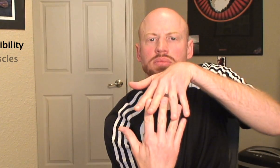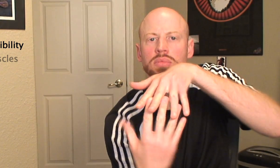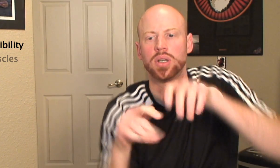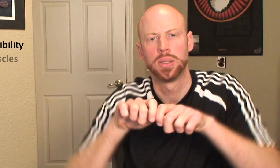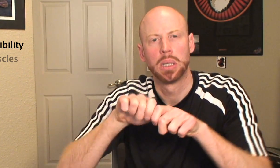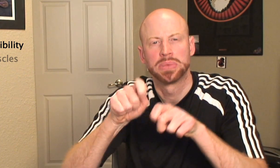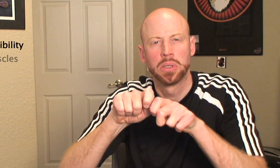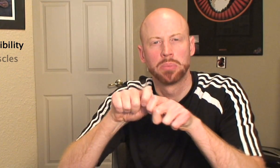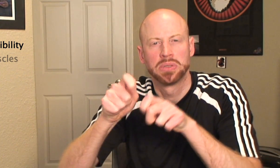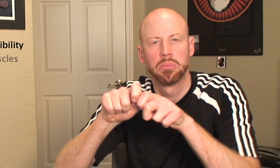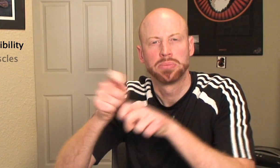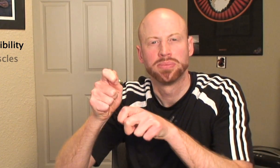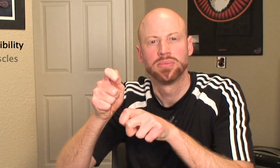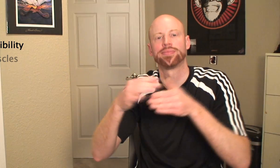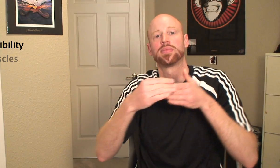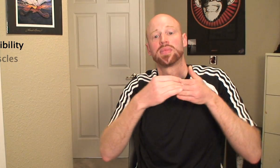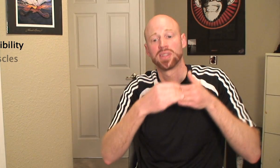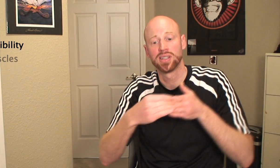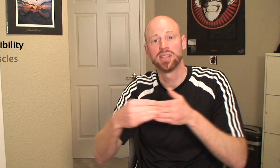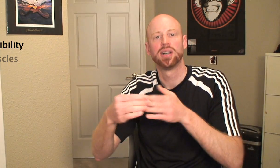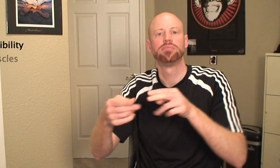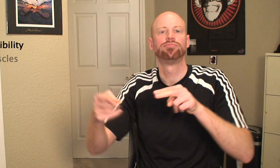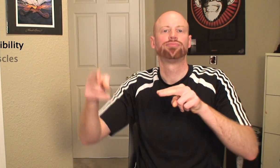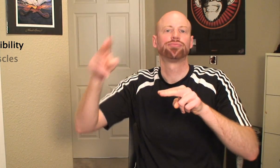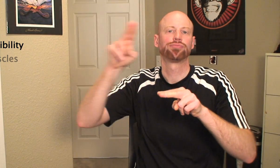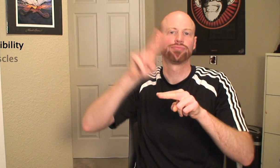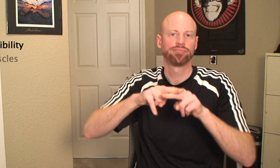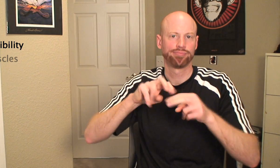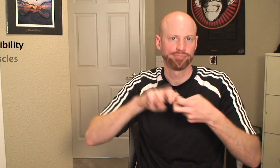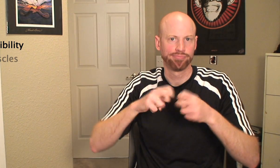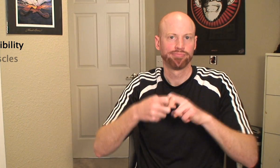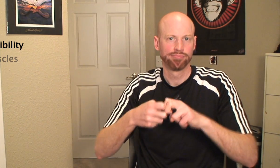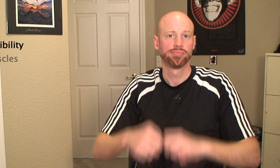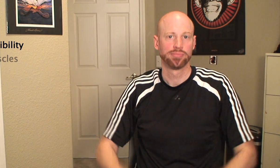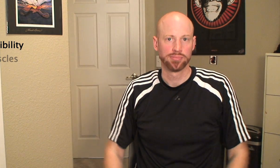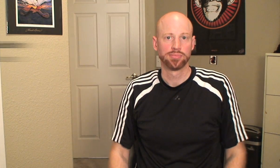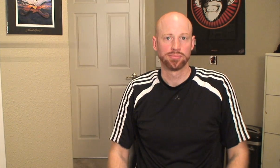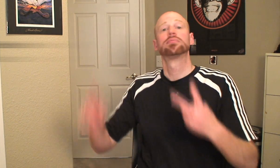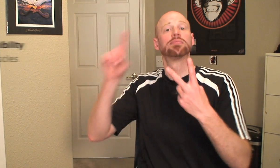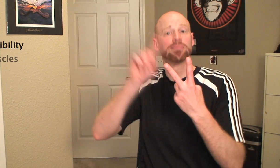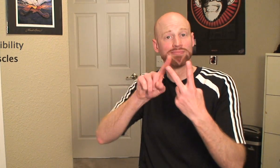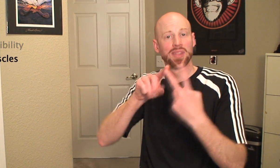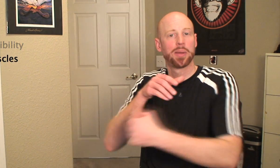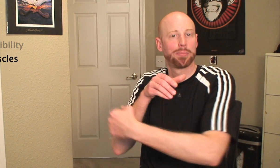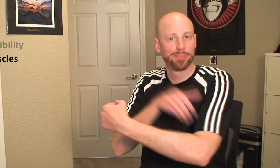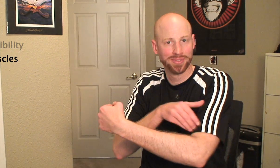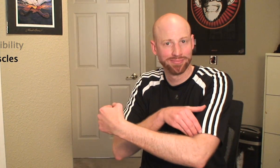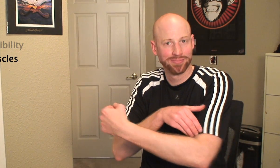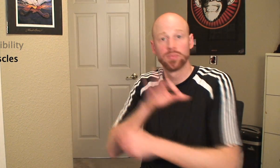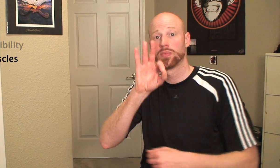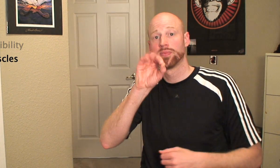to various micro-tears which lead to greater injury. Point number two: Muscles.